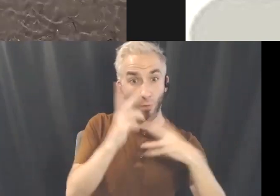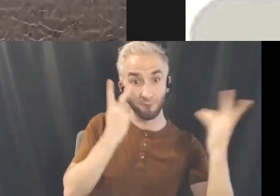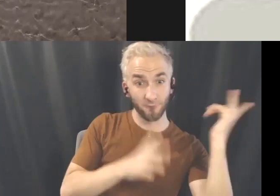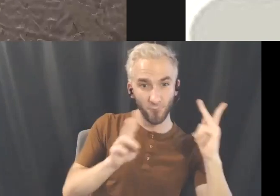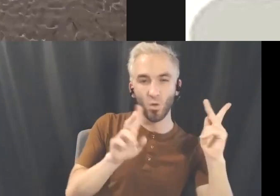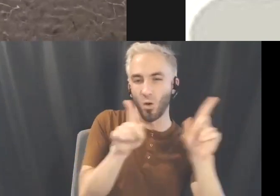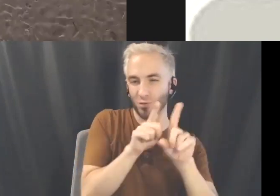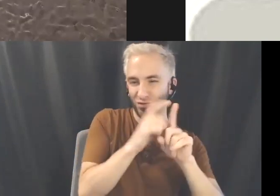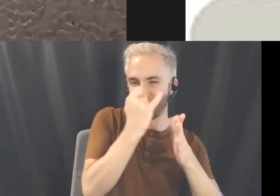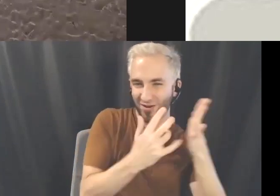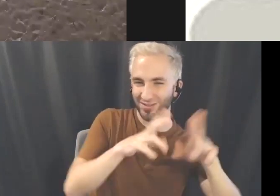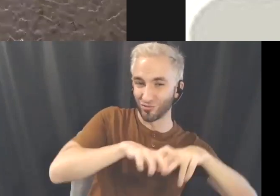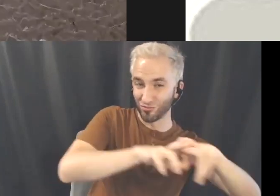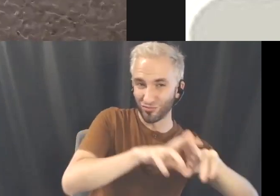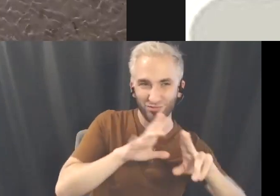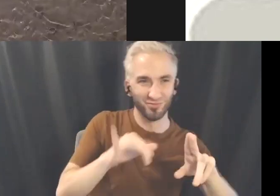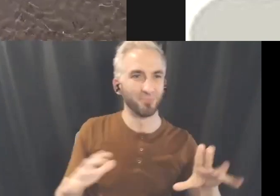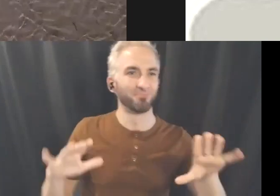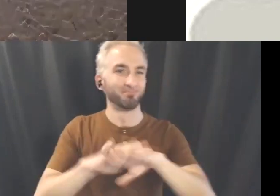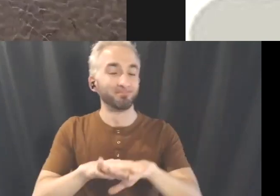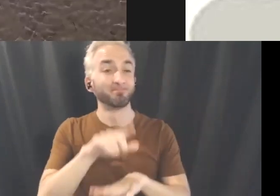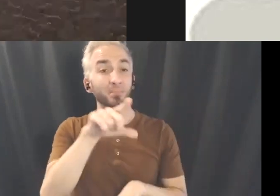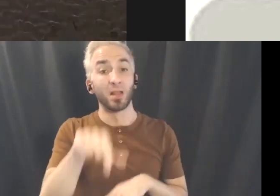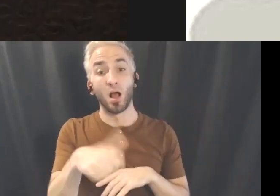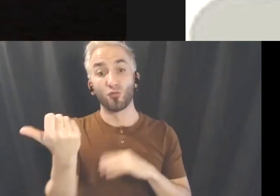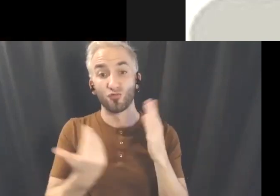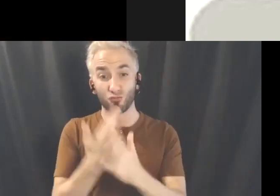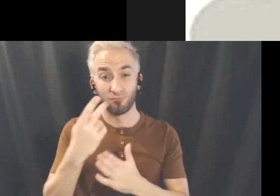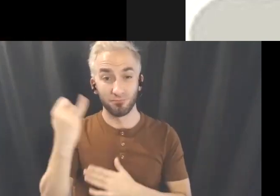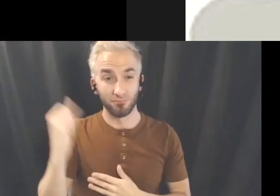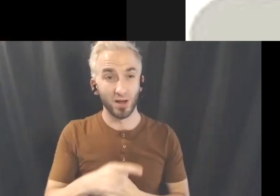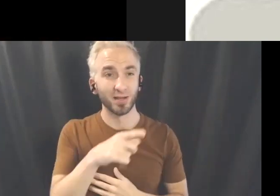This piece is called title Traces, it's a 360 VR dance film.